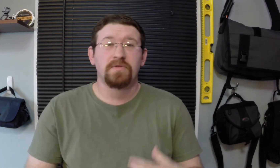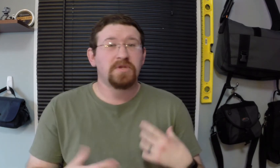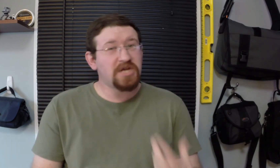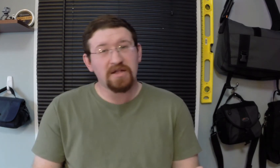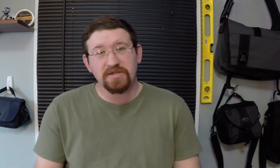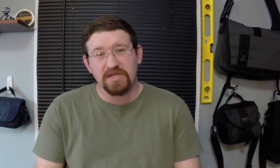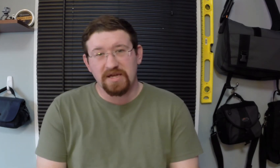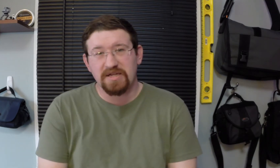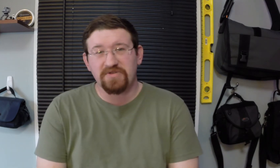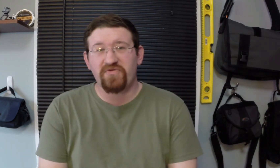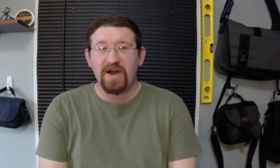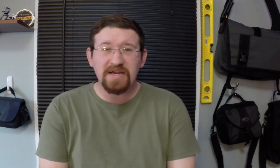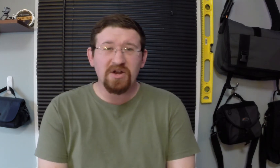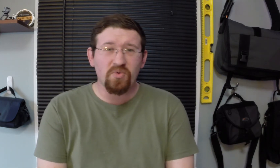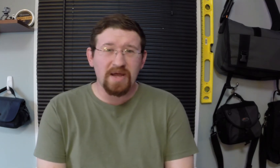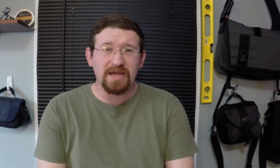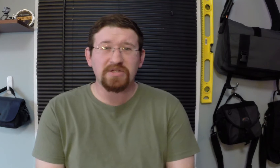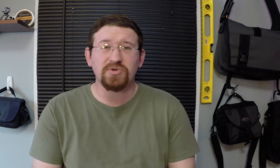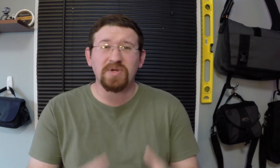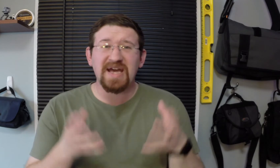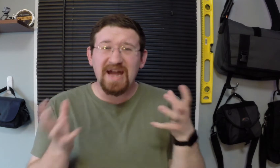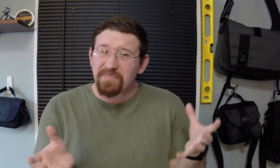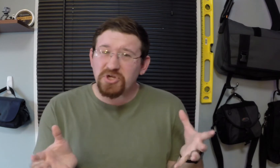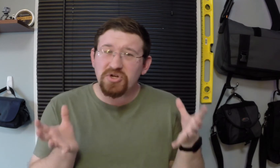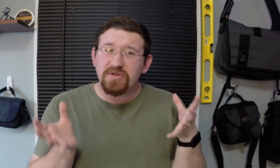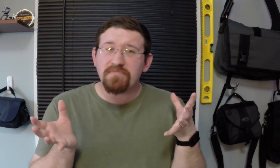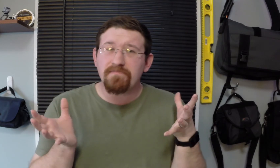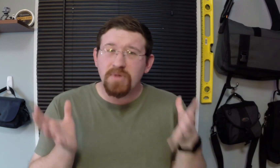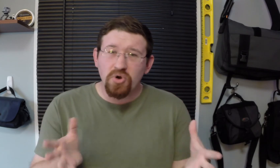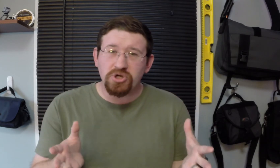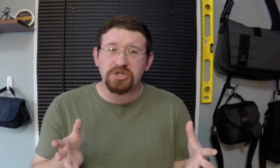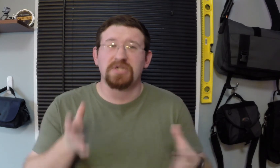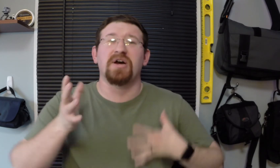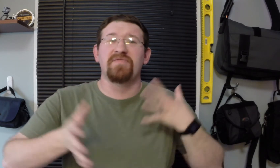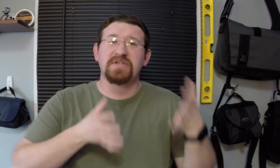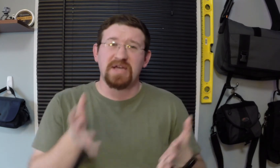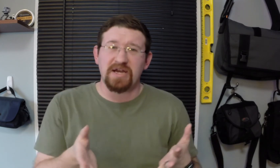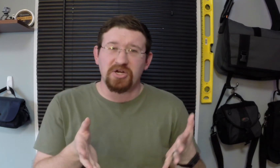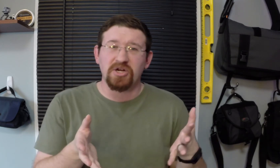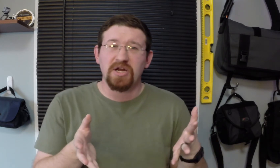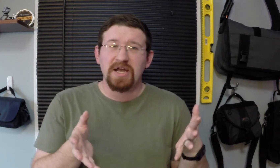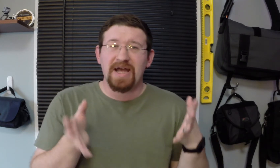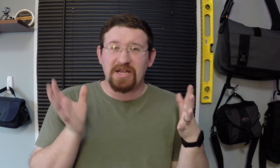The challenge then is finding a way to capture the motion of the signer